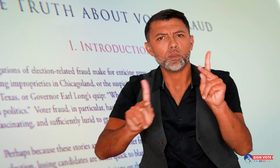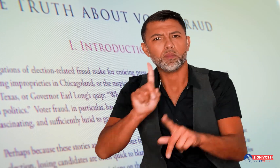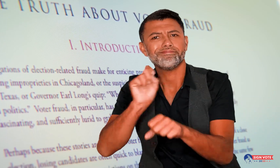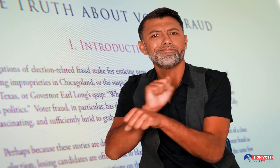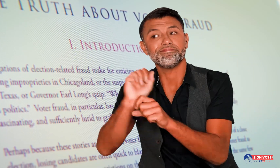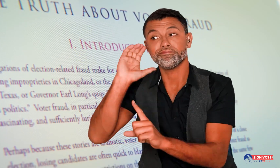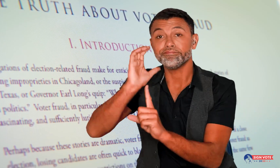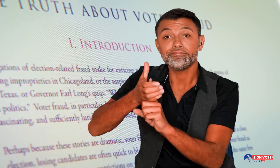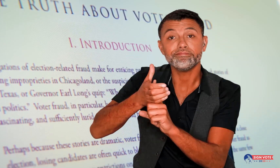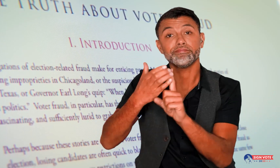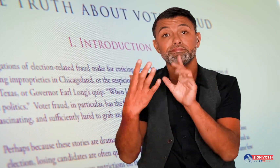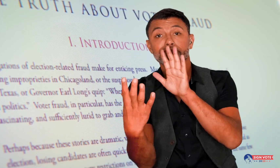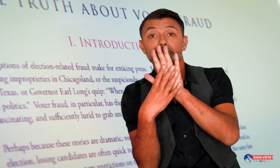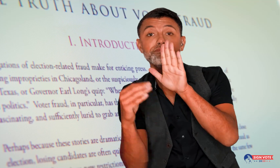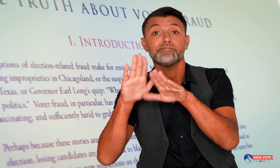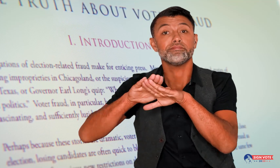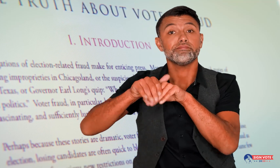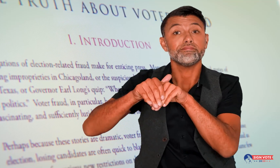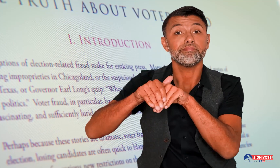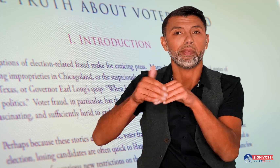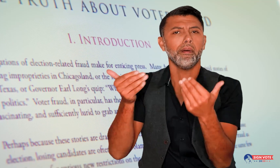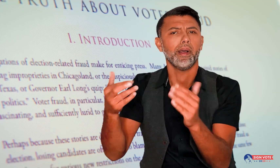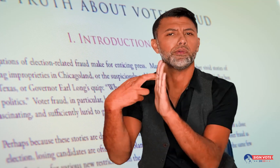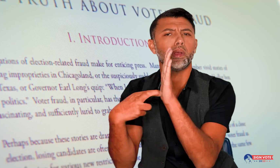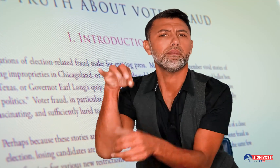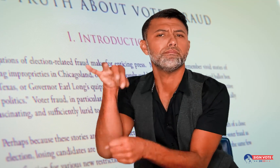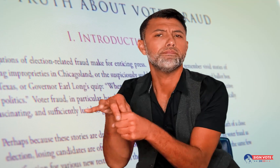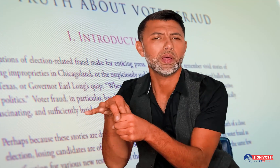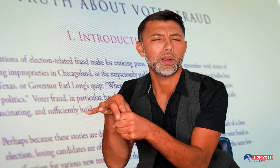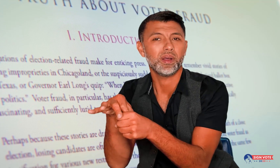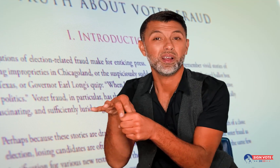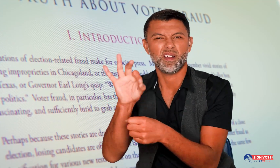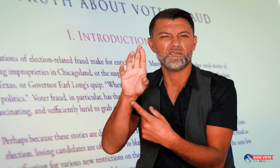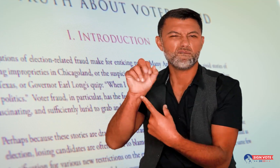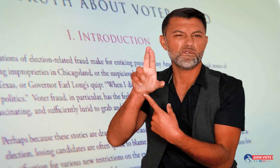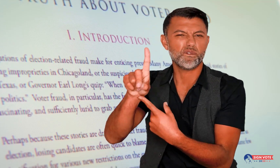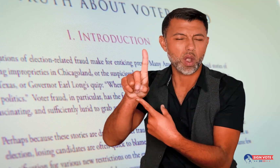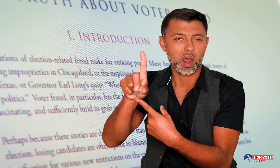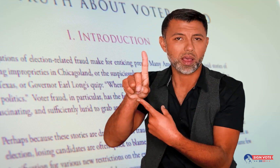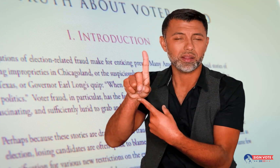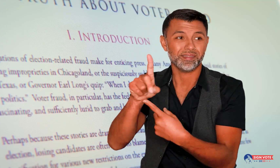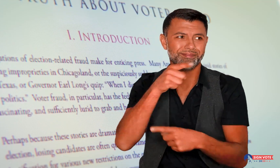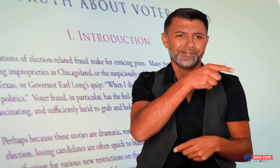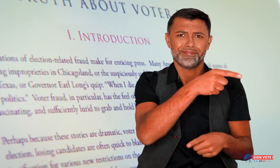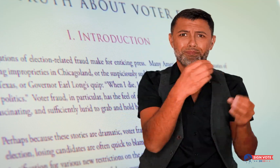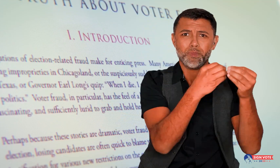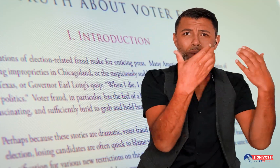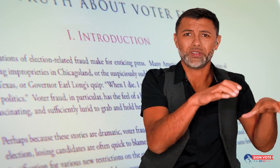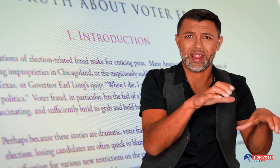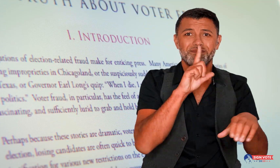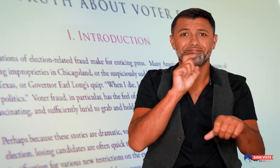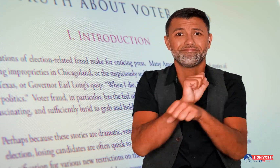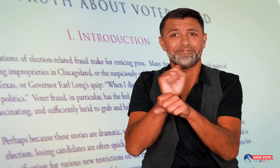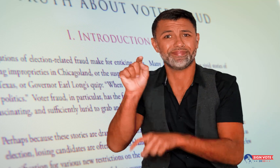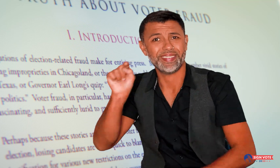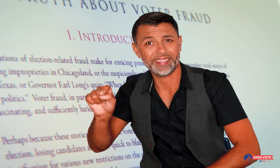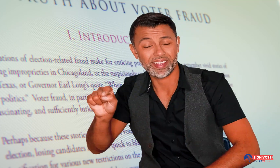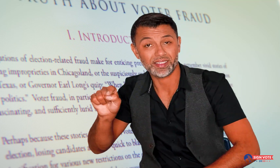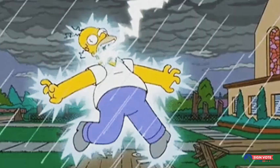than committing voter fraud. Seriously, you're more likely to get struck by lightning.